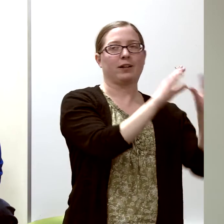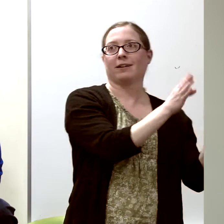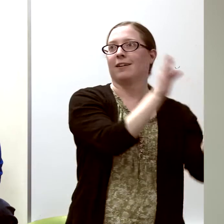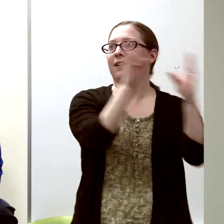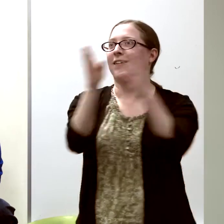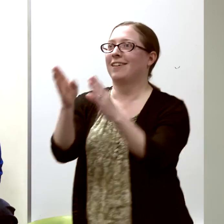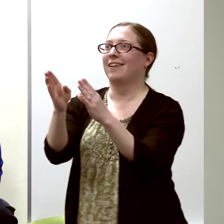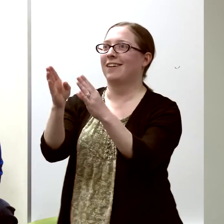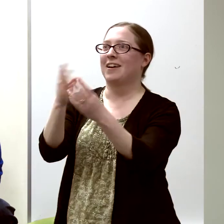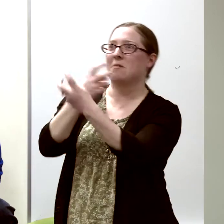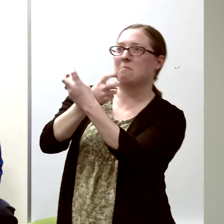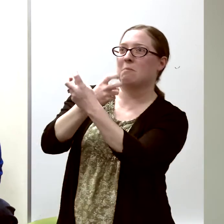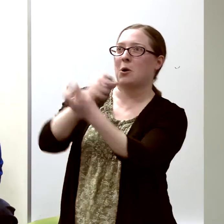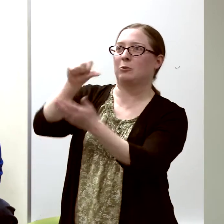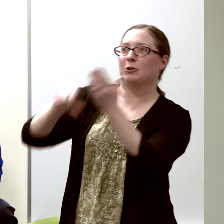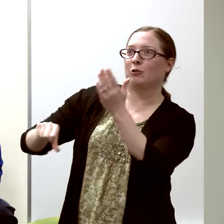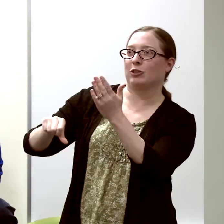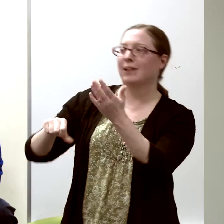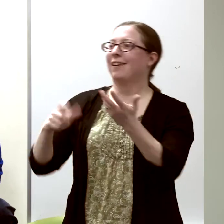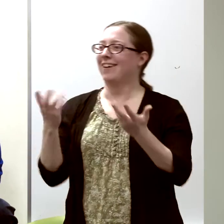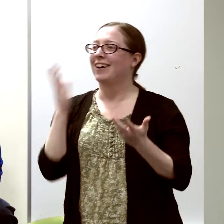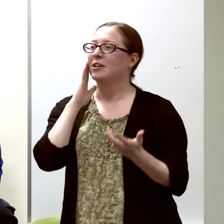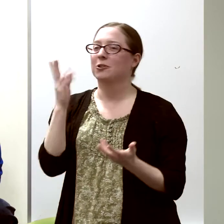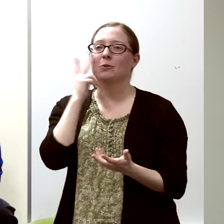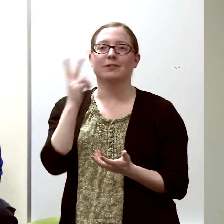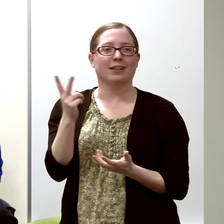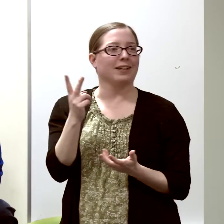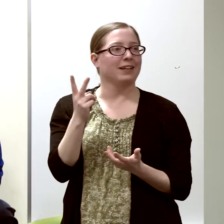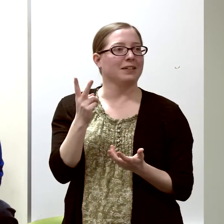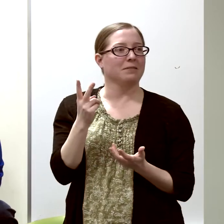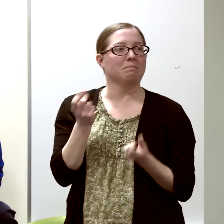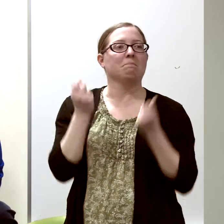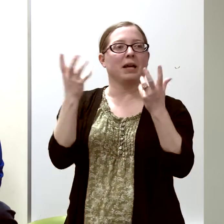"maybe orthopedic surgeon," and you'll see a bunch of those zigzags.